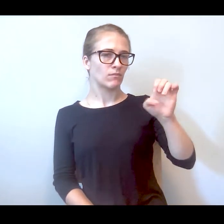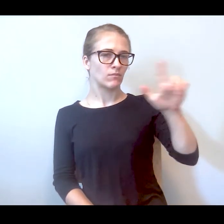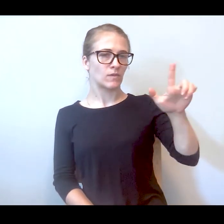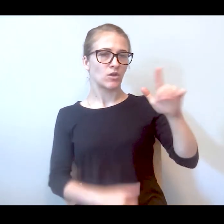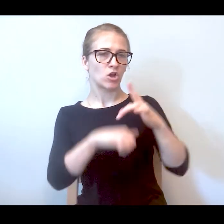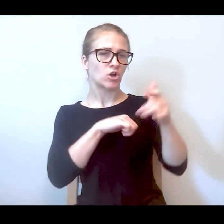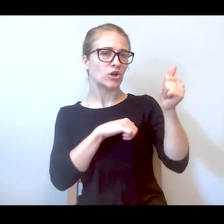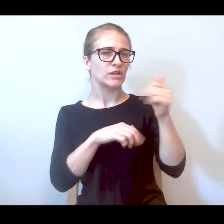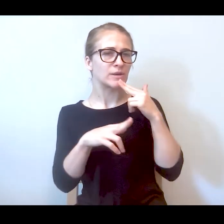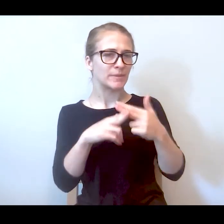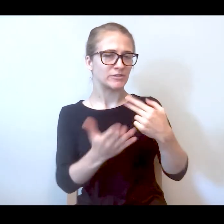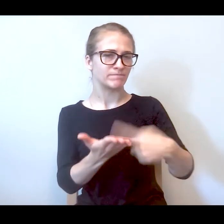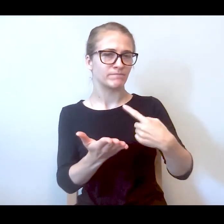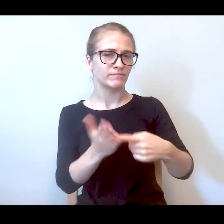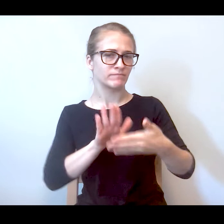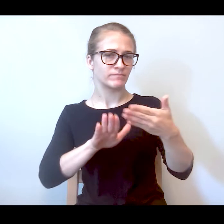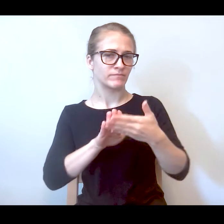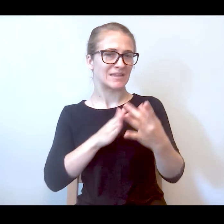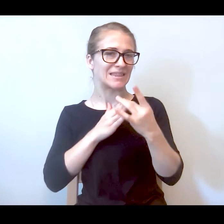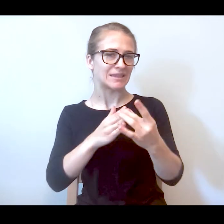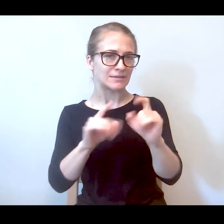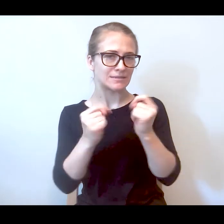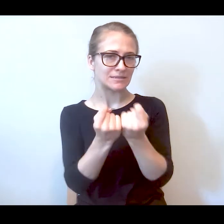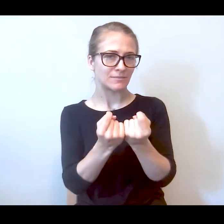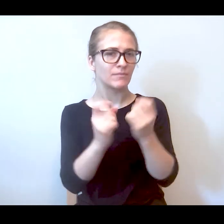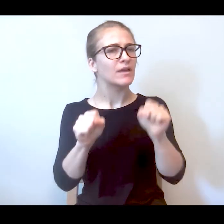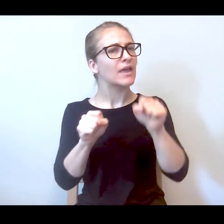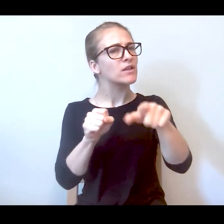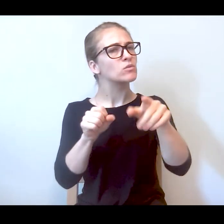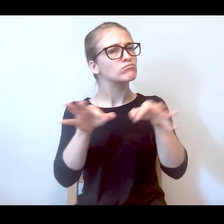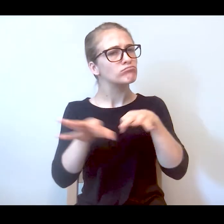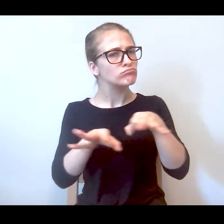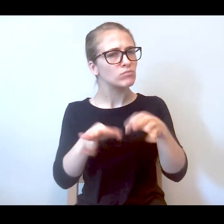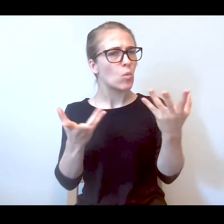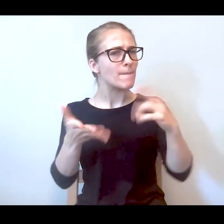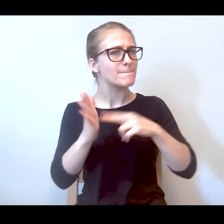what's called a lead team. Can you explain what that is?